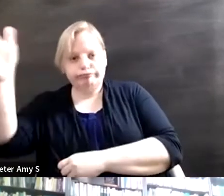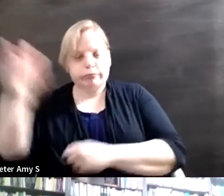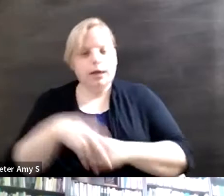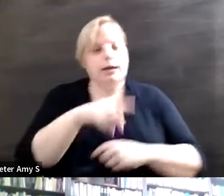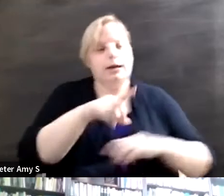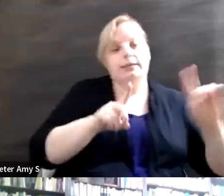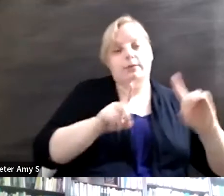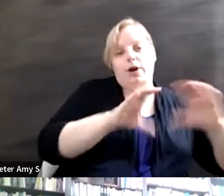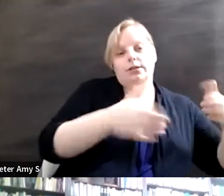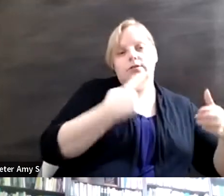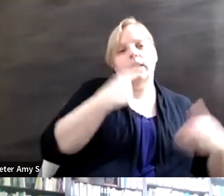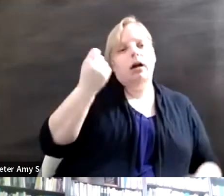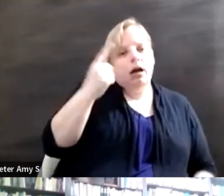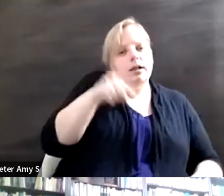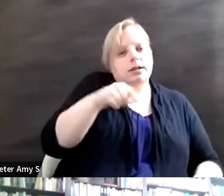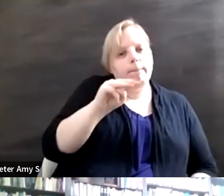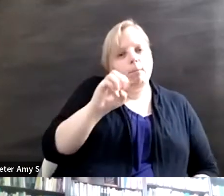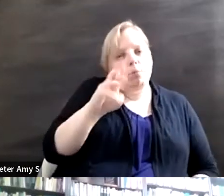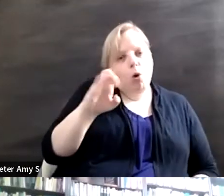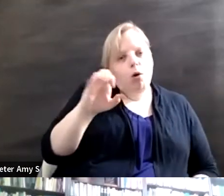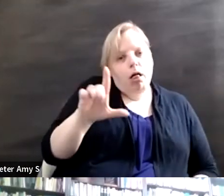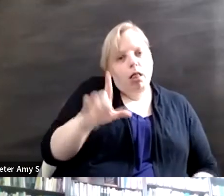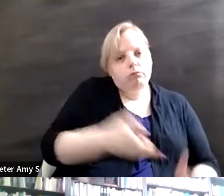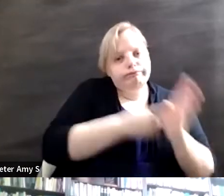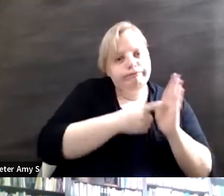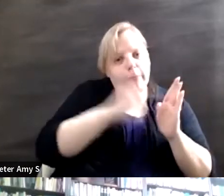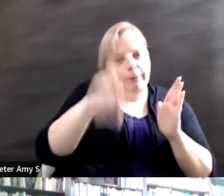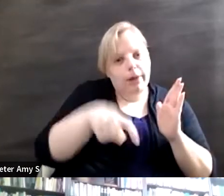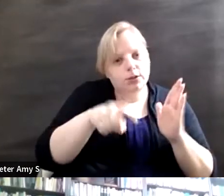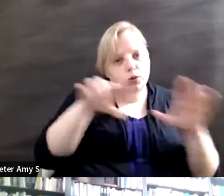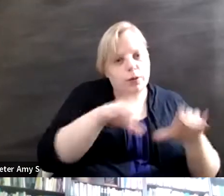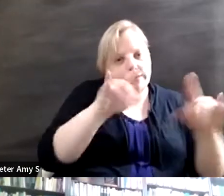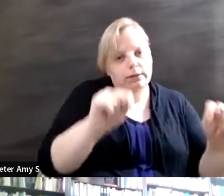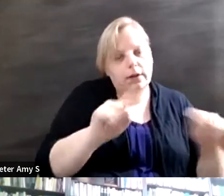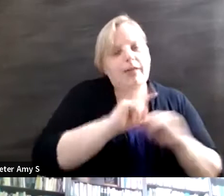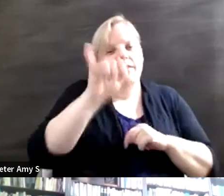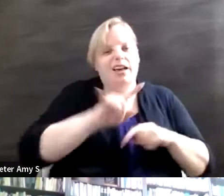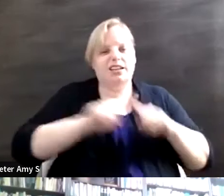that it was a moral obligation and having that difference in framing is really really critical